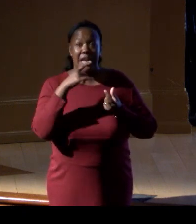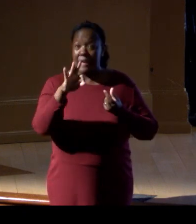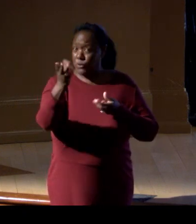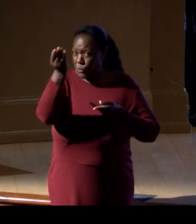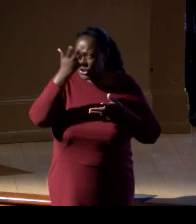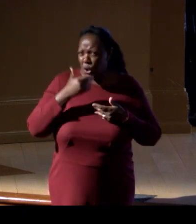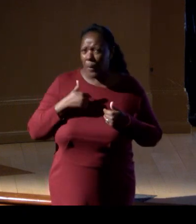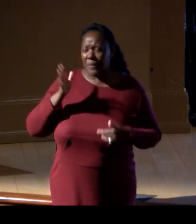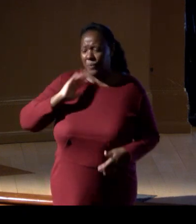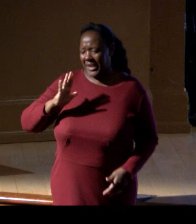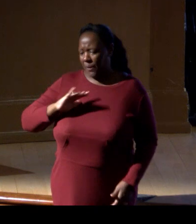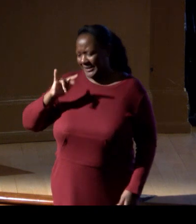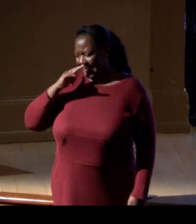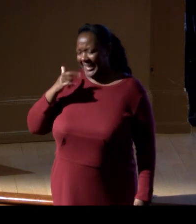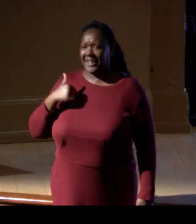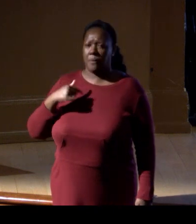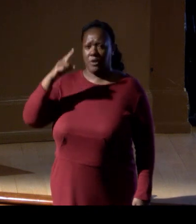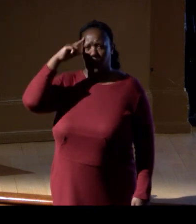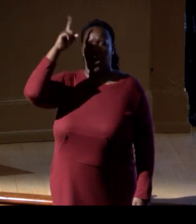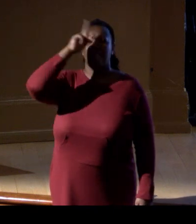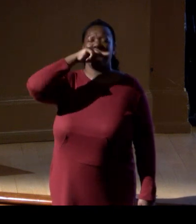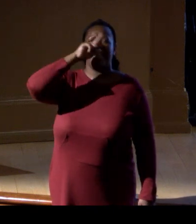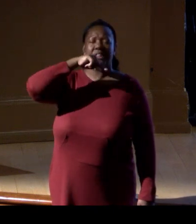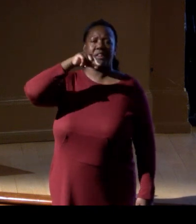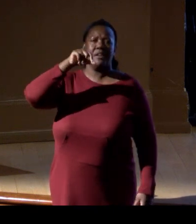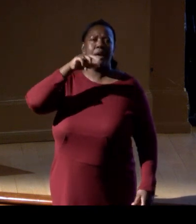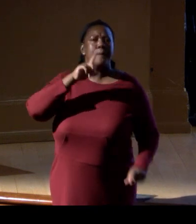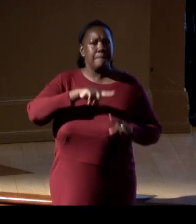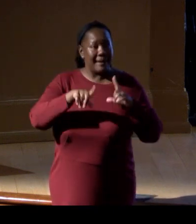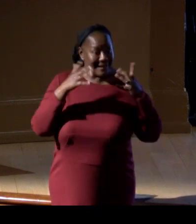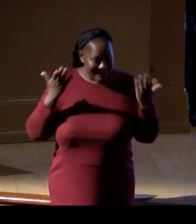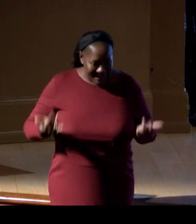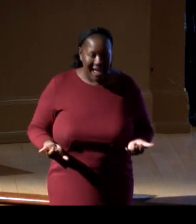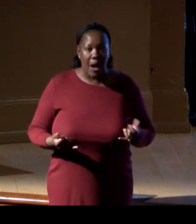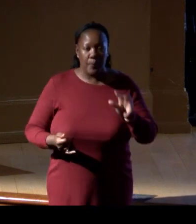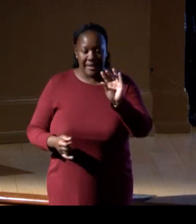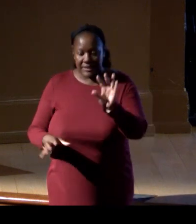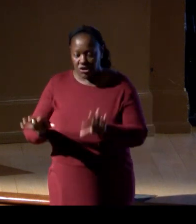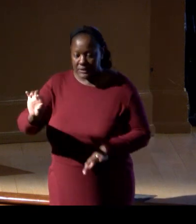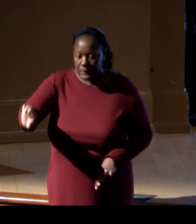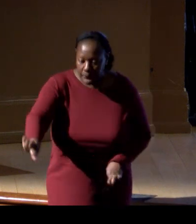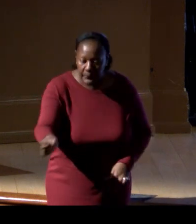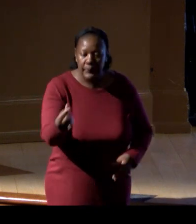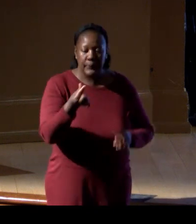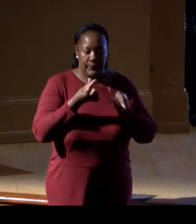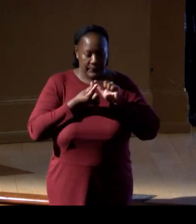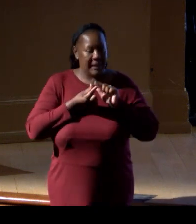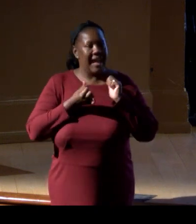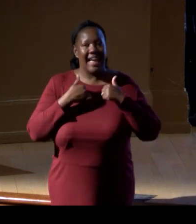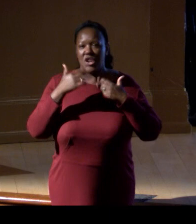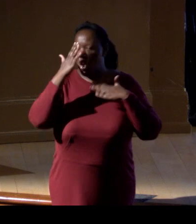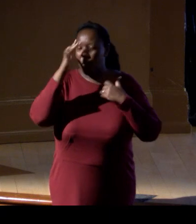I would think it was science fiction. But we are here at this point where we can scale it, we can build it out.